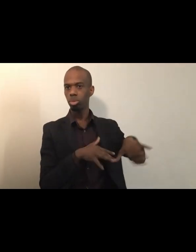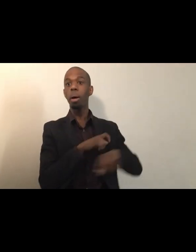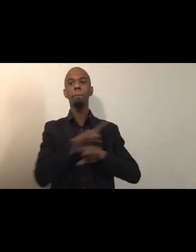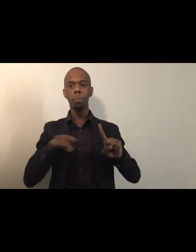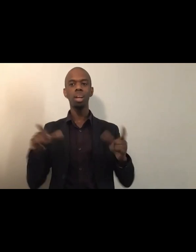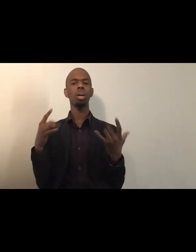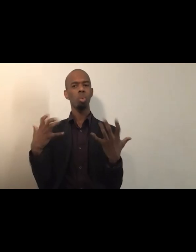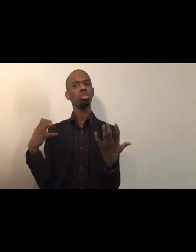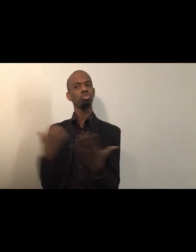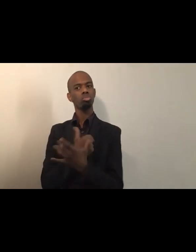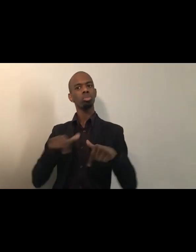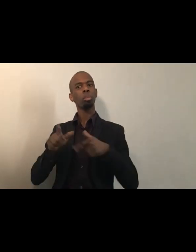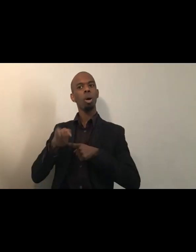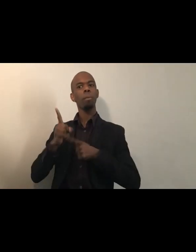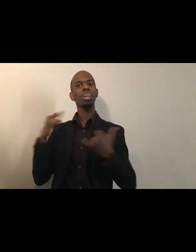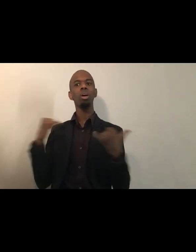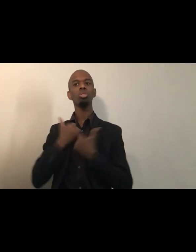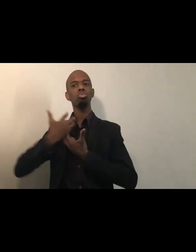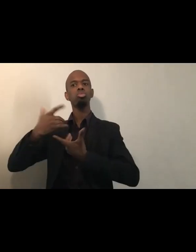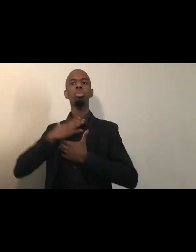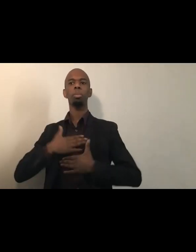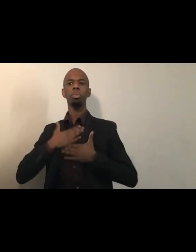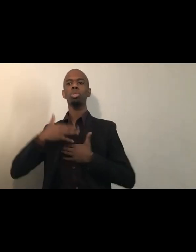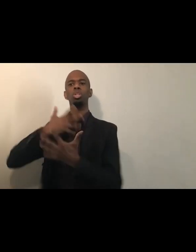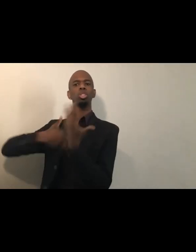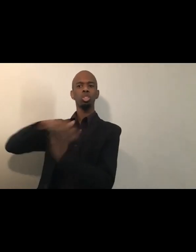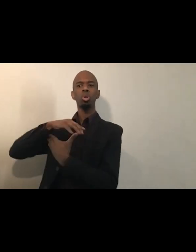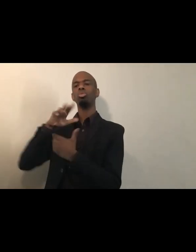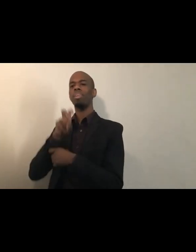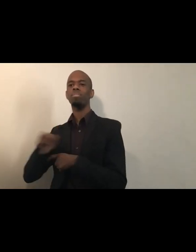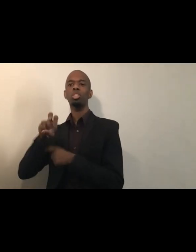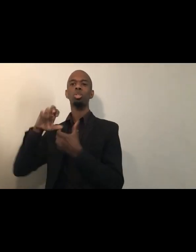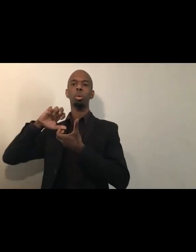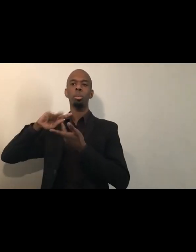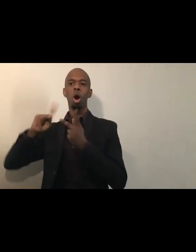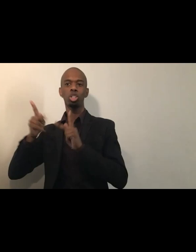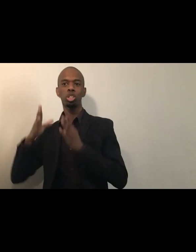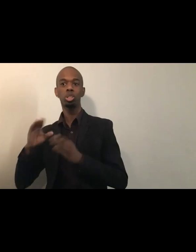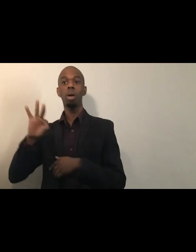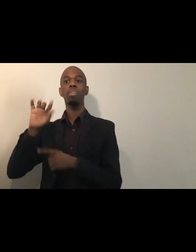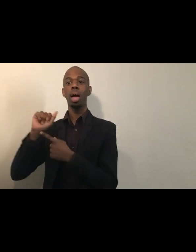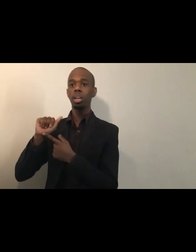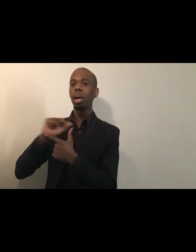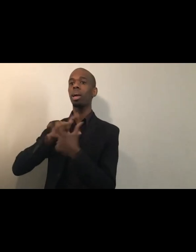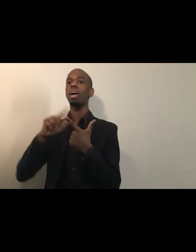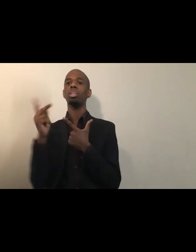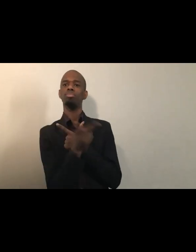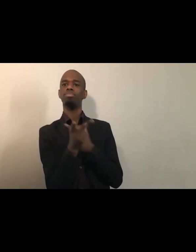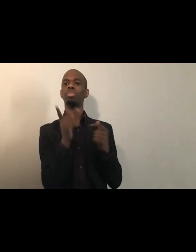and to Social Venture Partners, Los Angeles, for offering this class and for doing it in a way, that's truly collaborative,